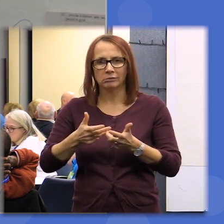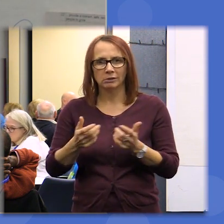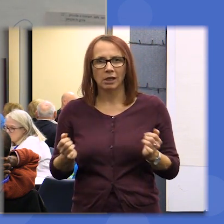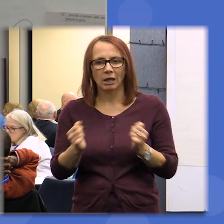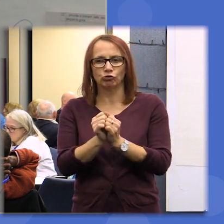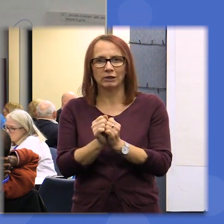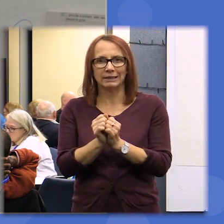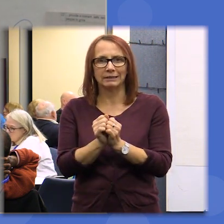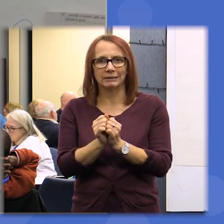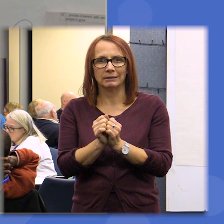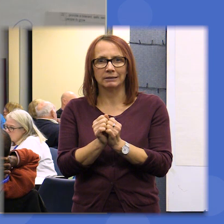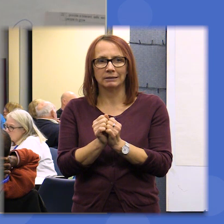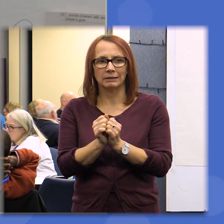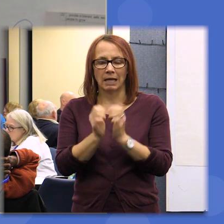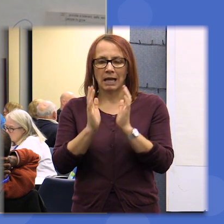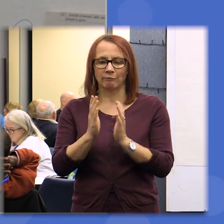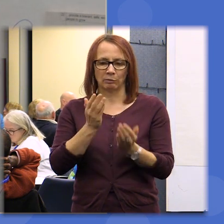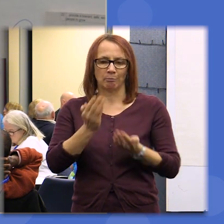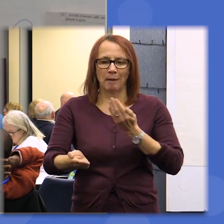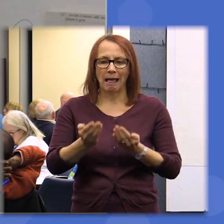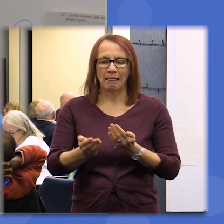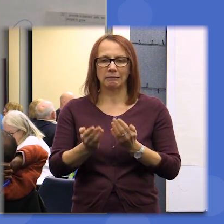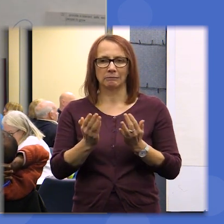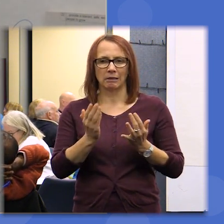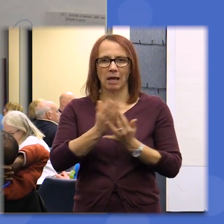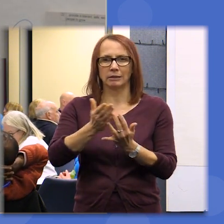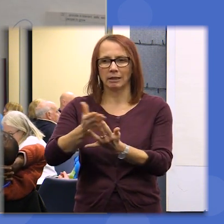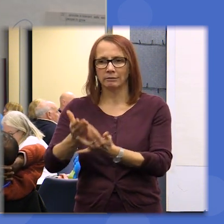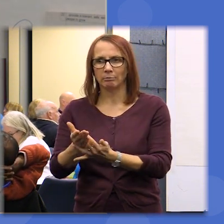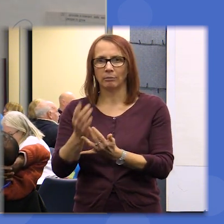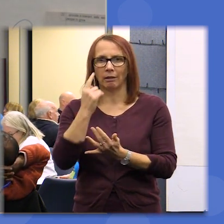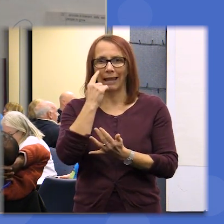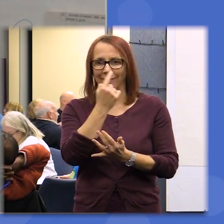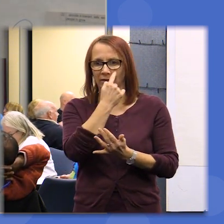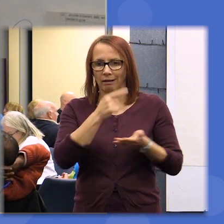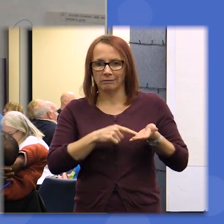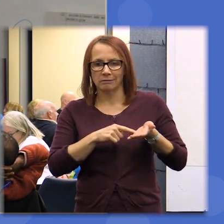balanced credible and accessible and evidence is presented and we have a